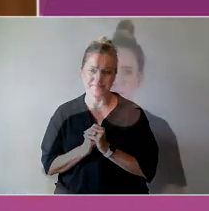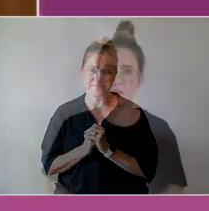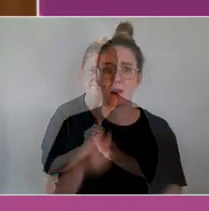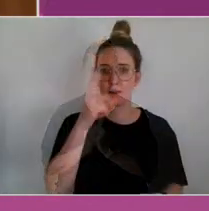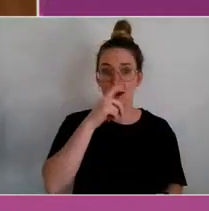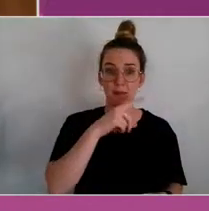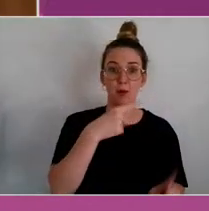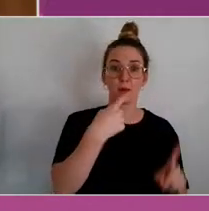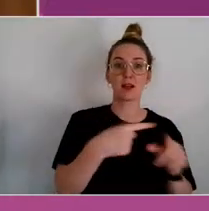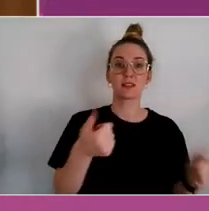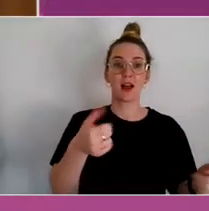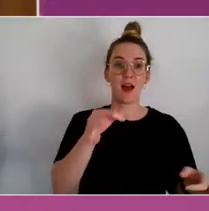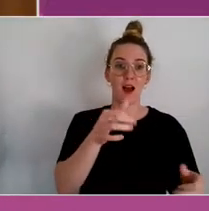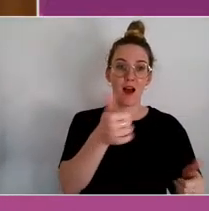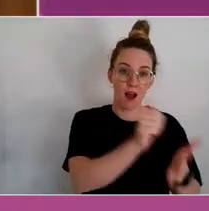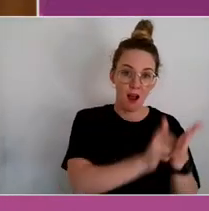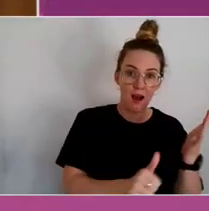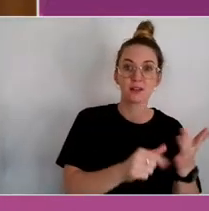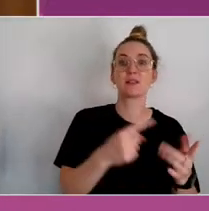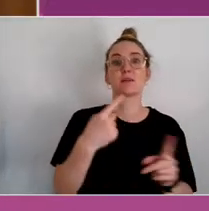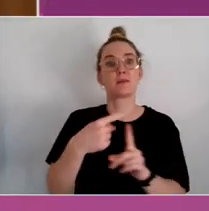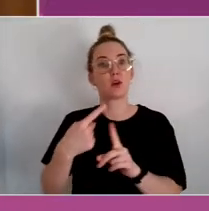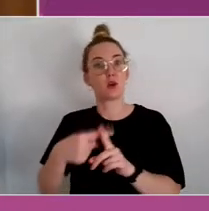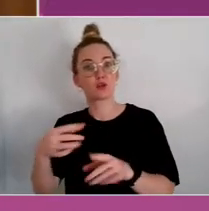It was just a tag line at the start.